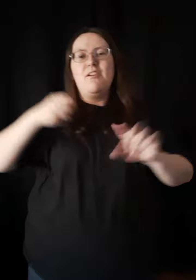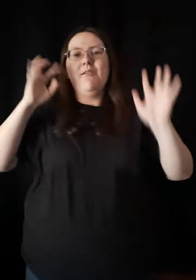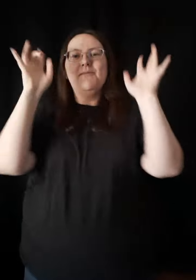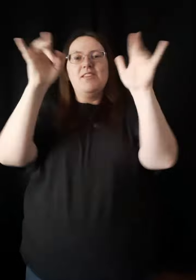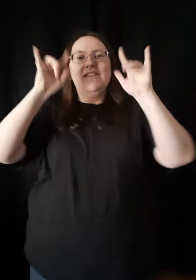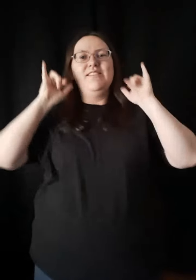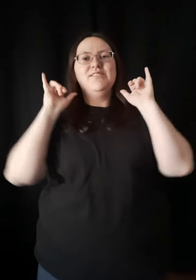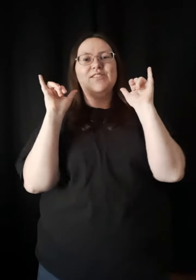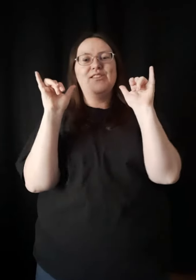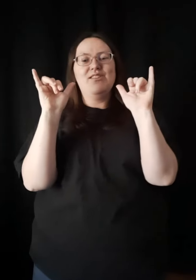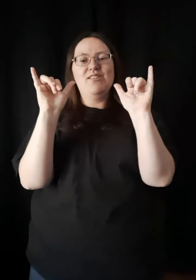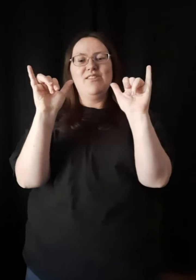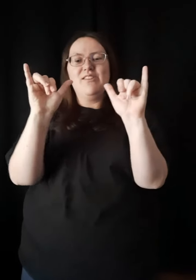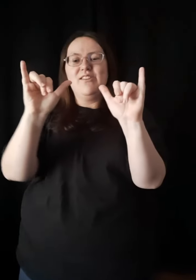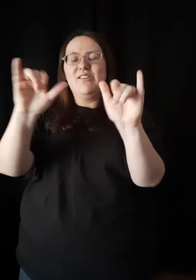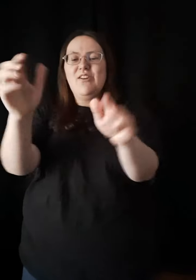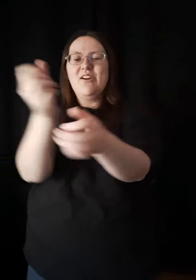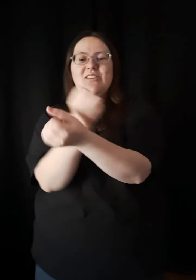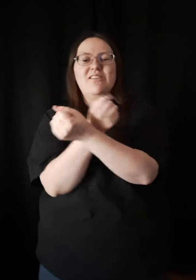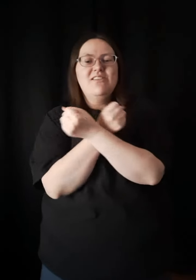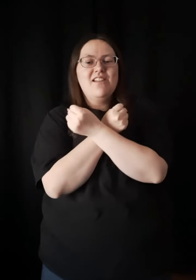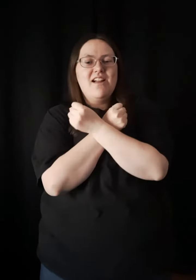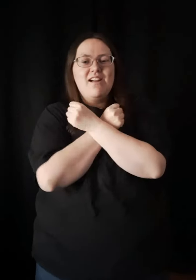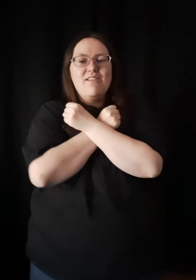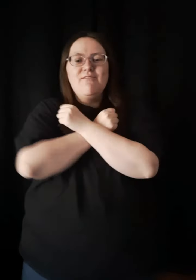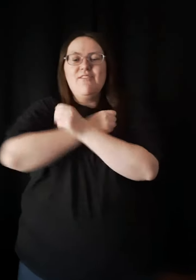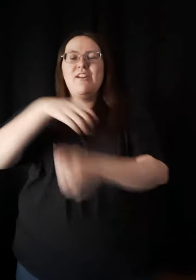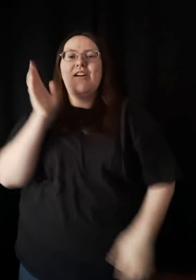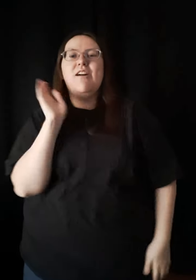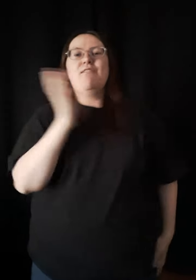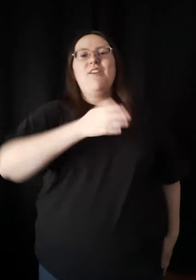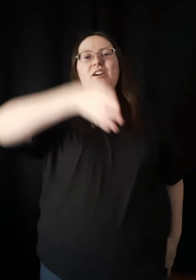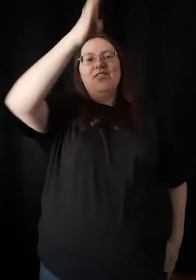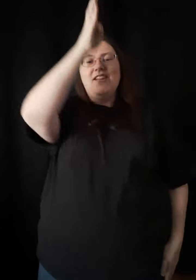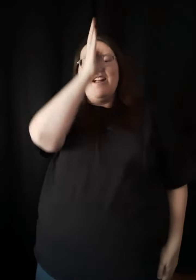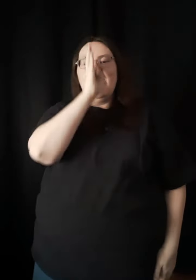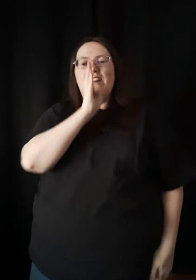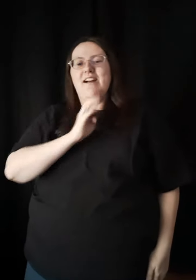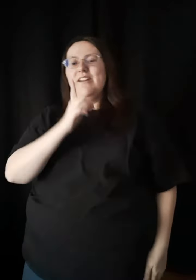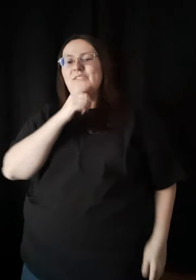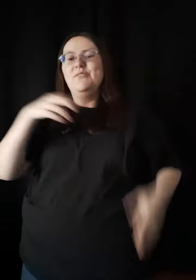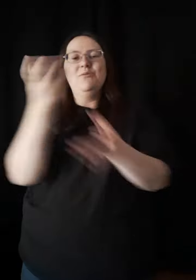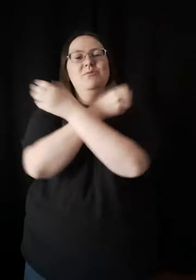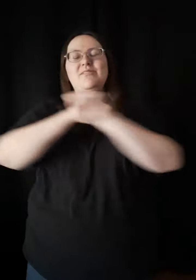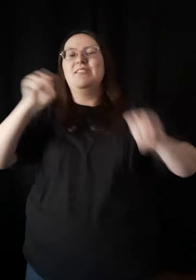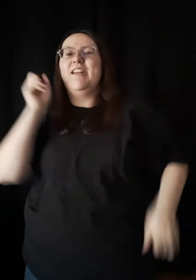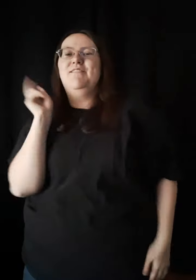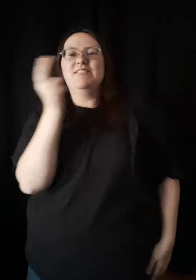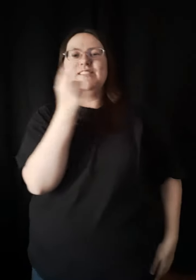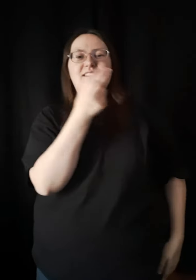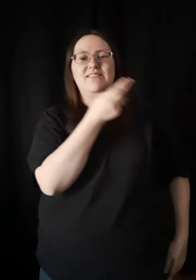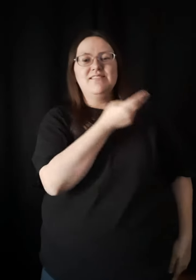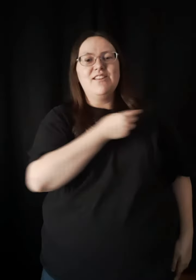From the eternal love Of our God who saves us